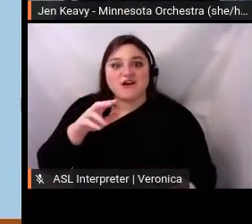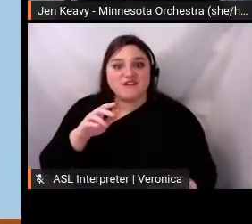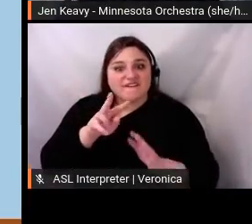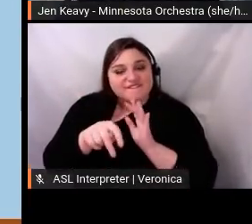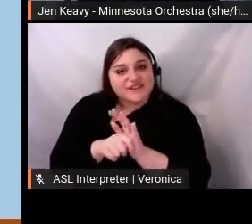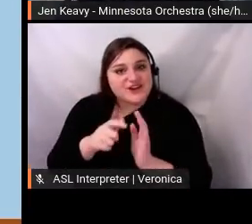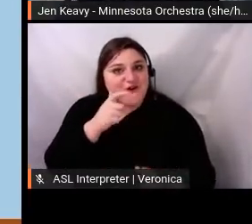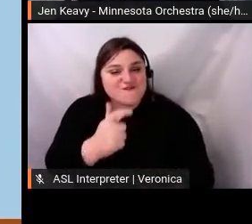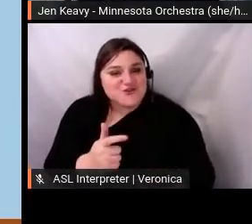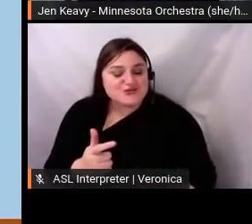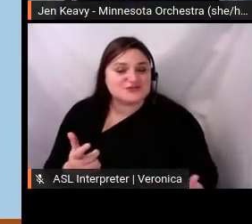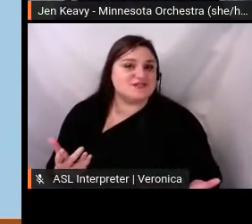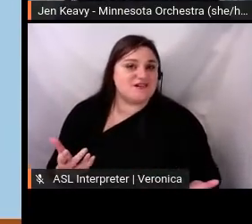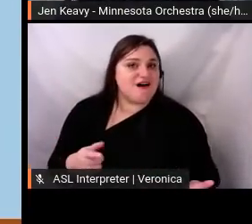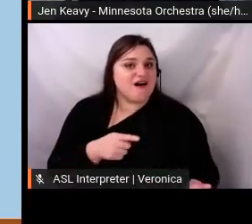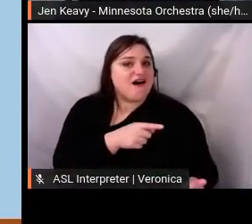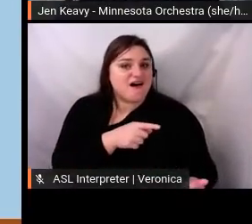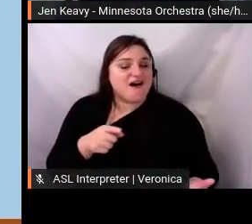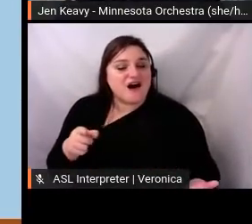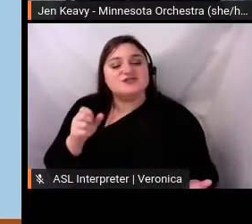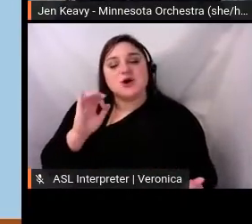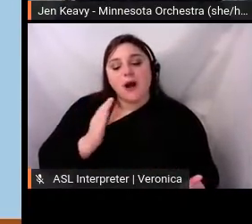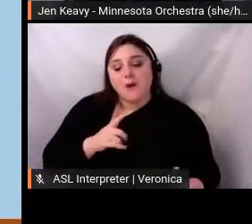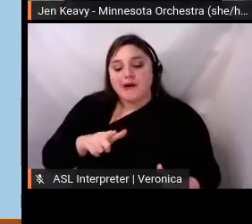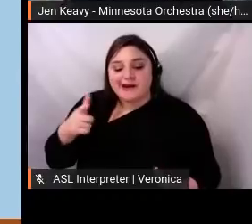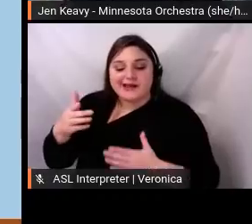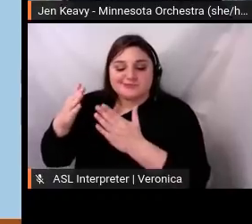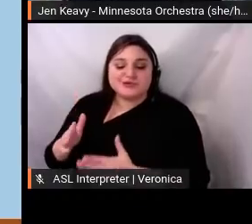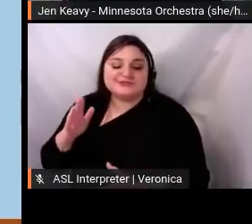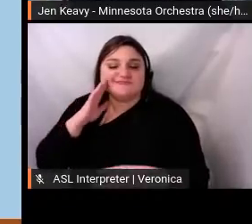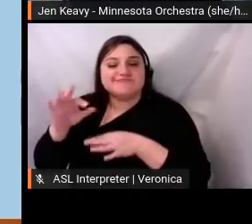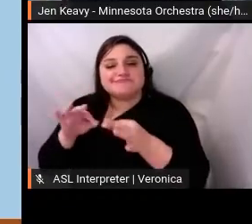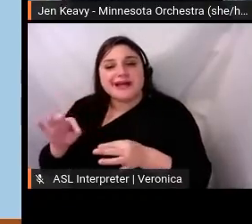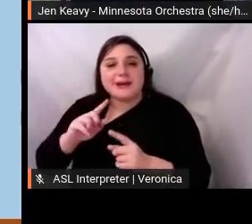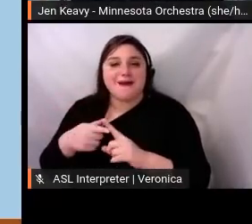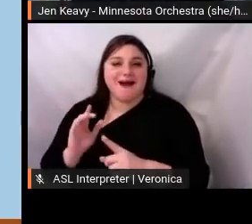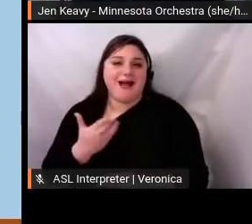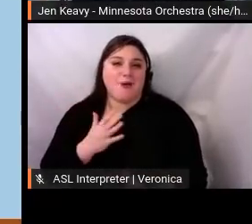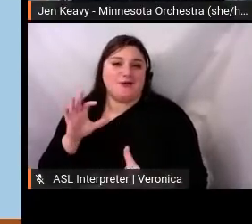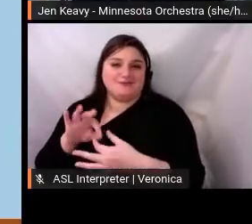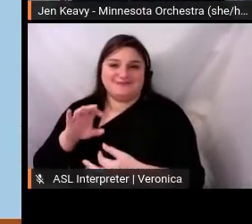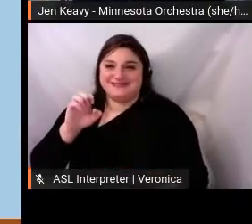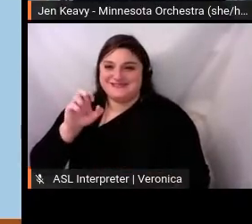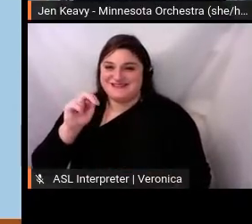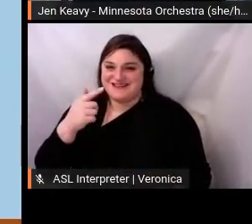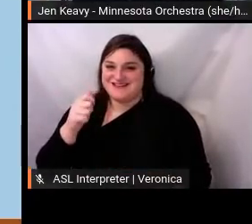engagement stats during his portion of our talk. On the revenue side